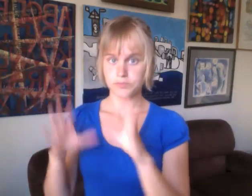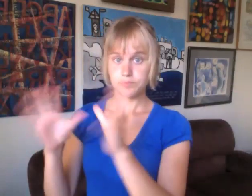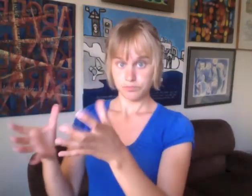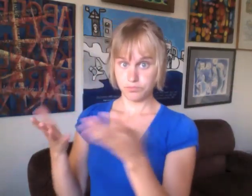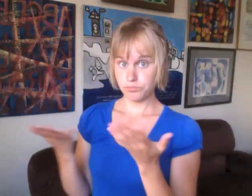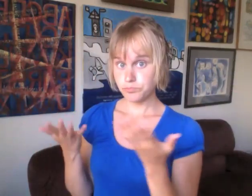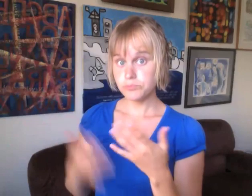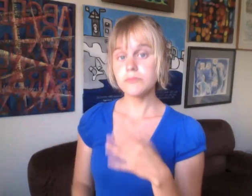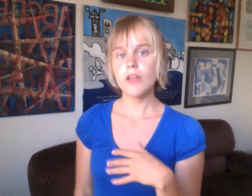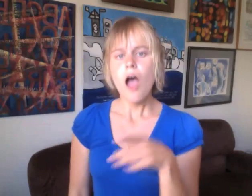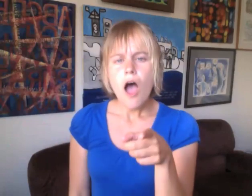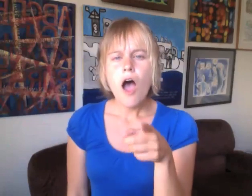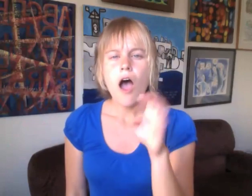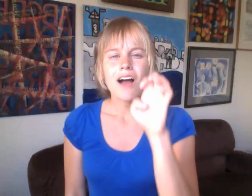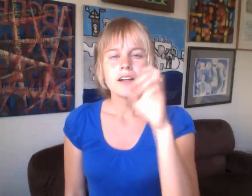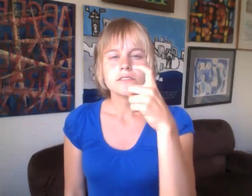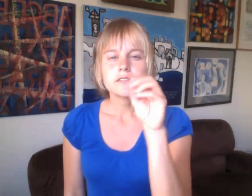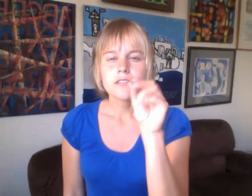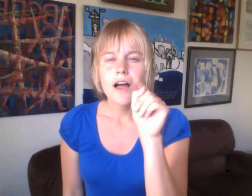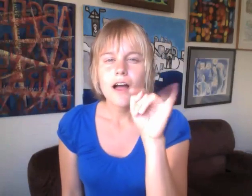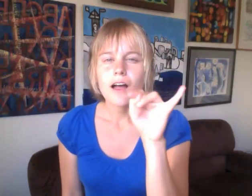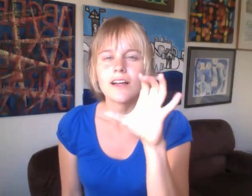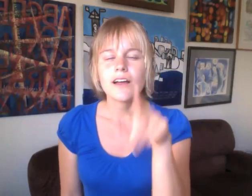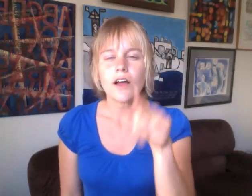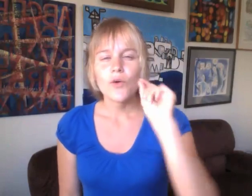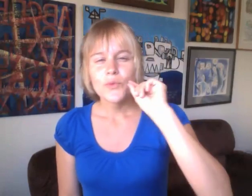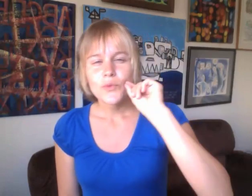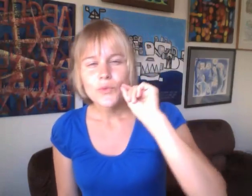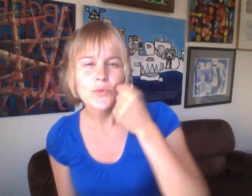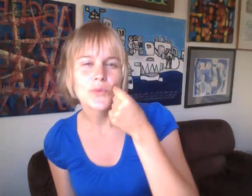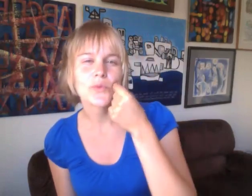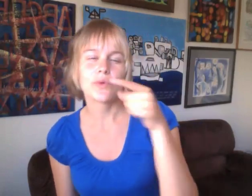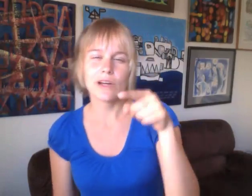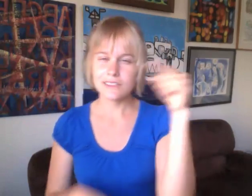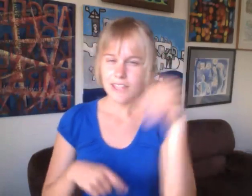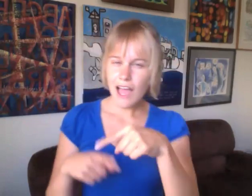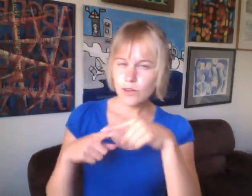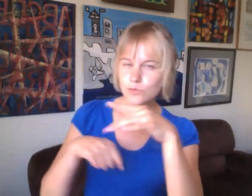Some people would perceive my hair as exotic, hip, and down-to-earth.